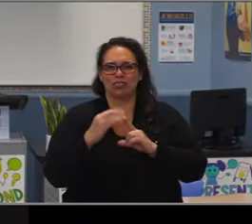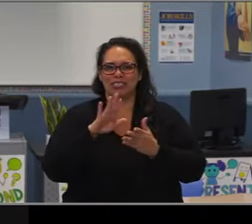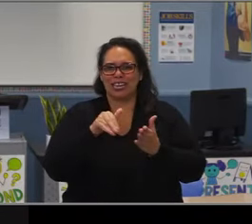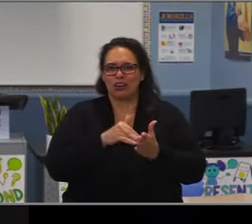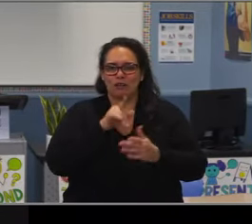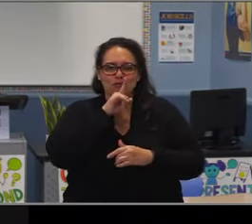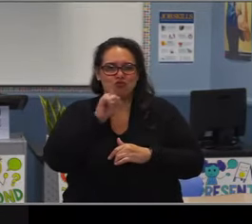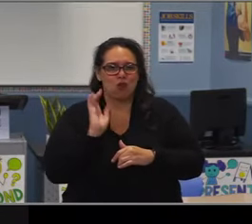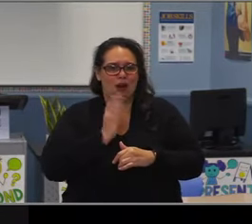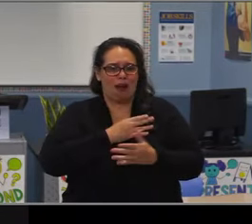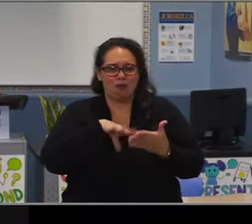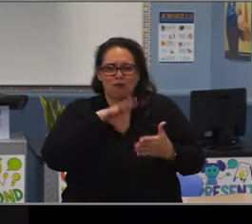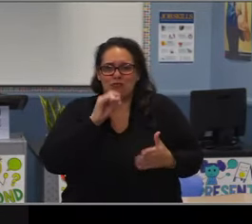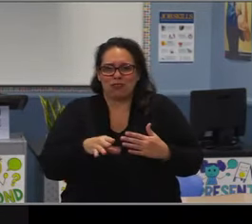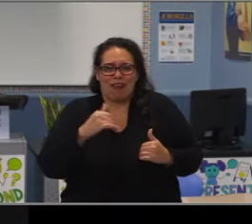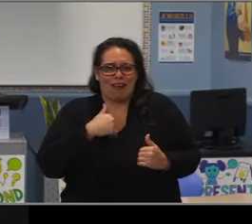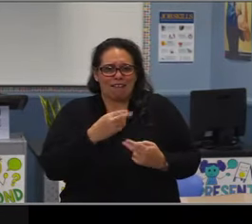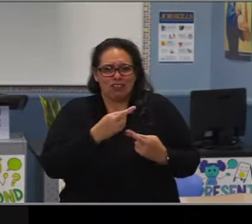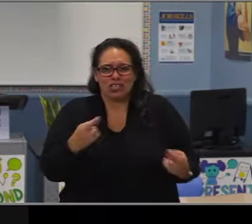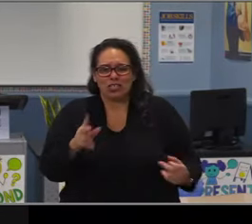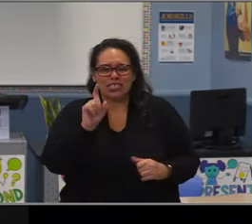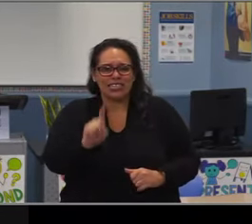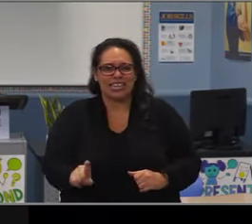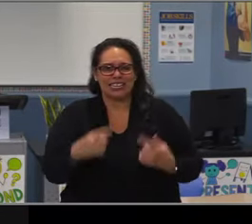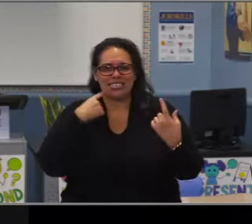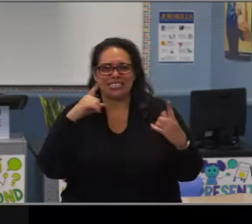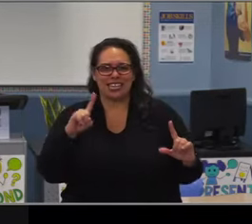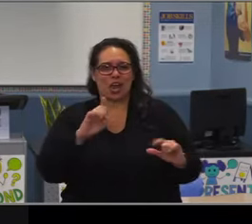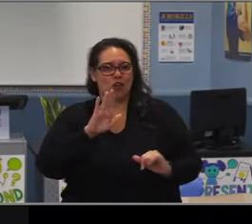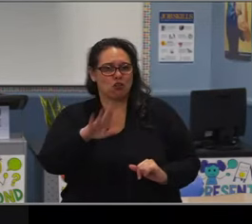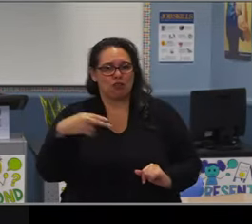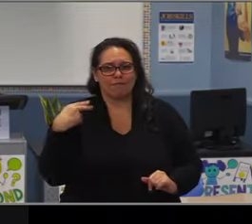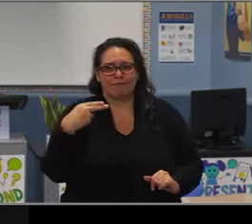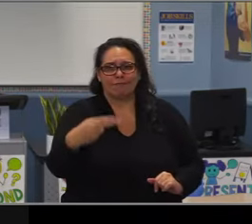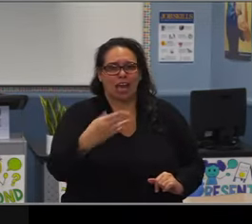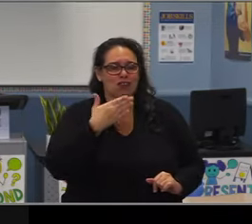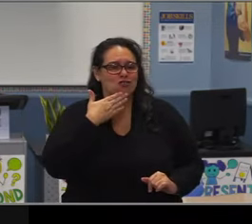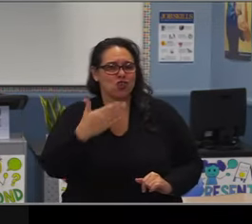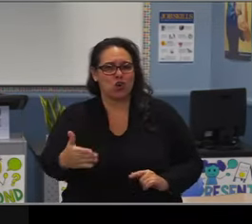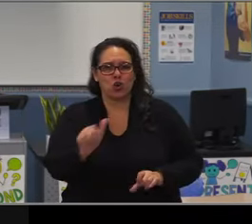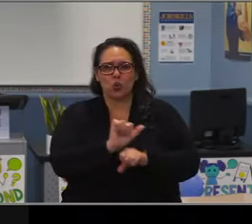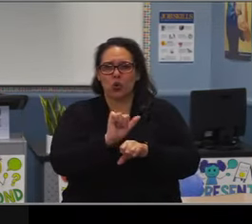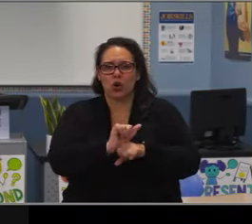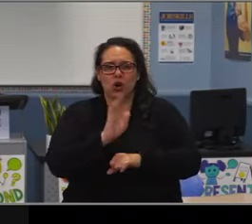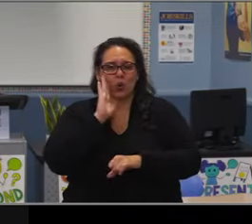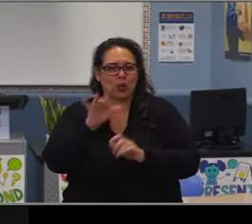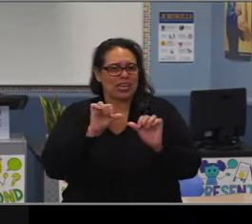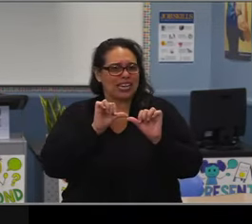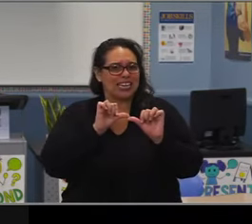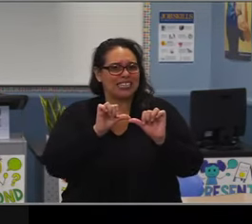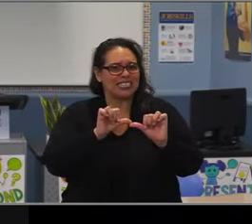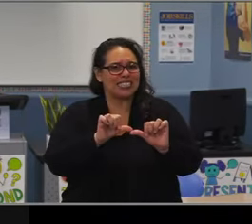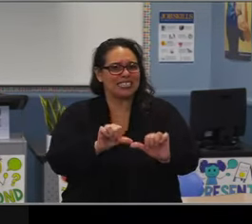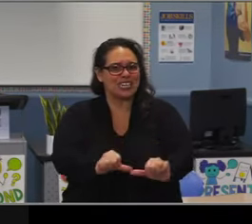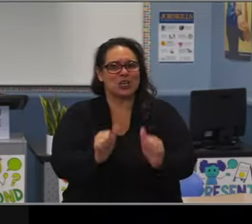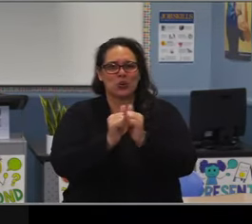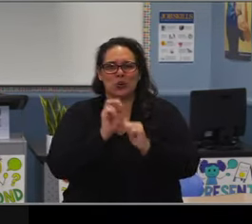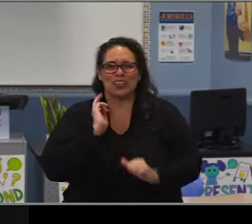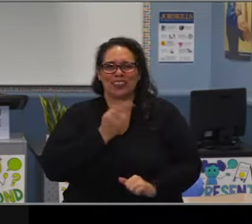will be long lasting. Our work with equity is grounded in your years of advocacy and demand for the historically marginalized students